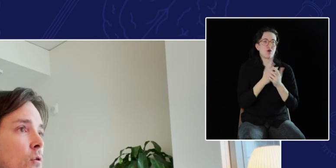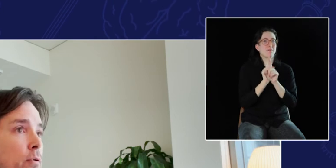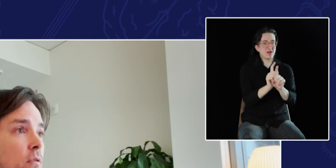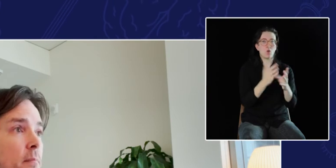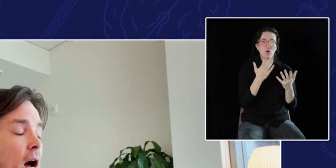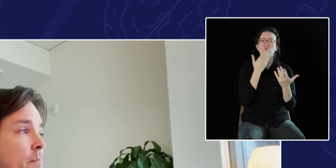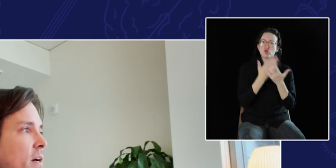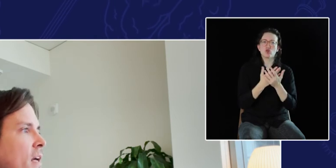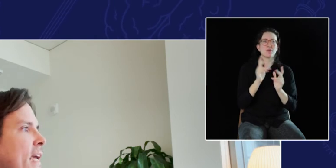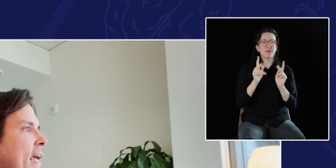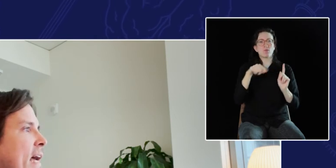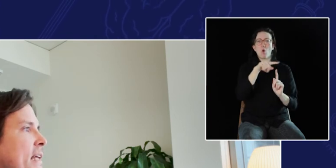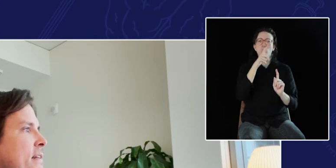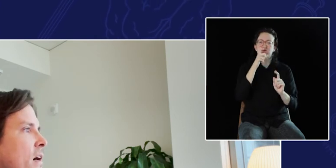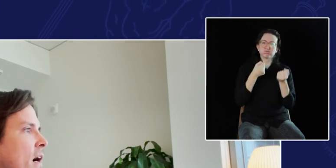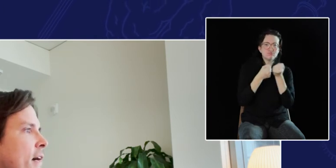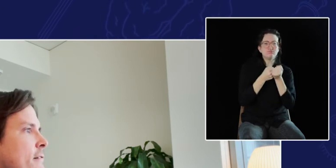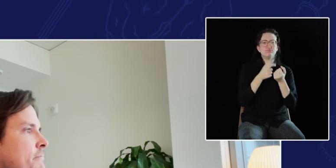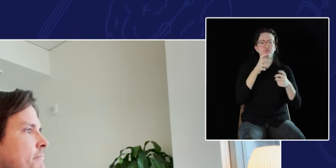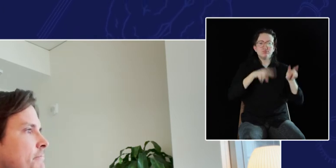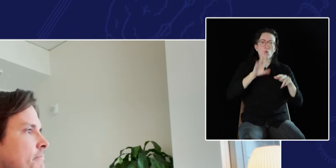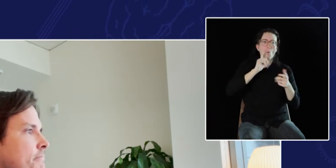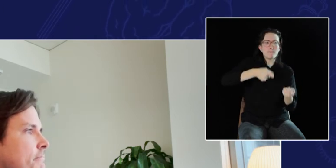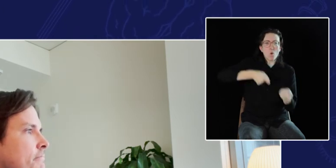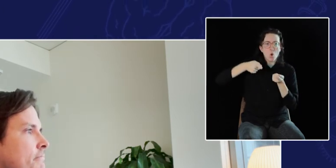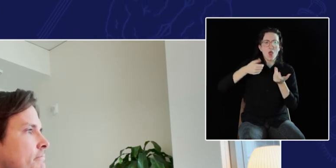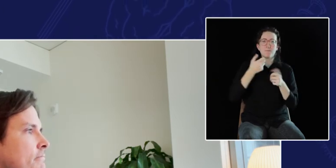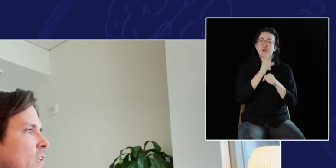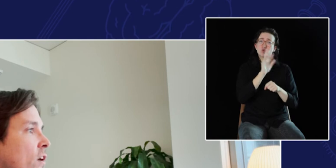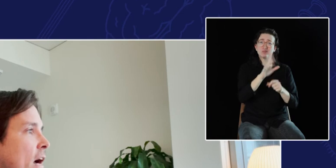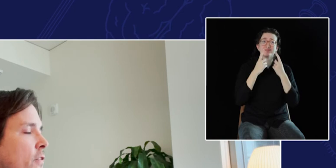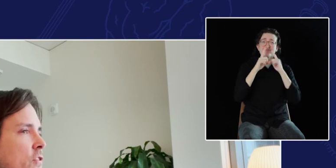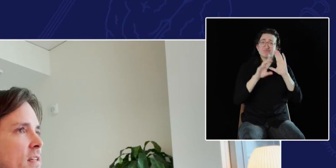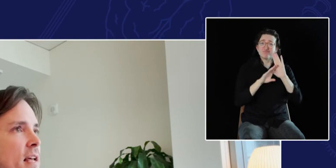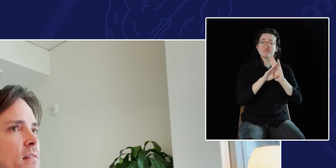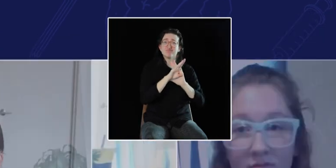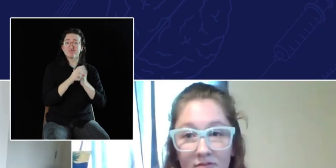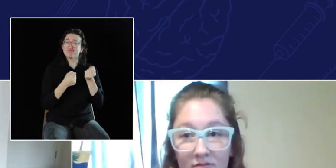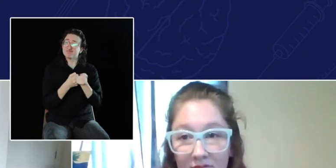who pull them up and... look out for their success.